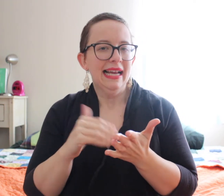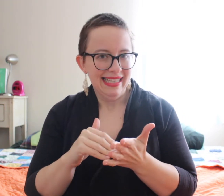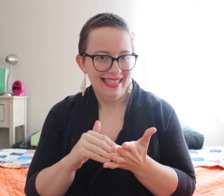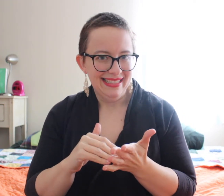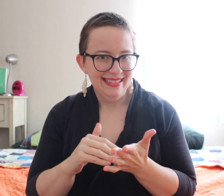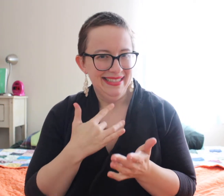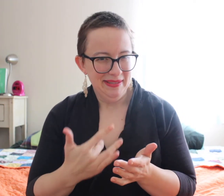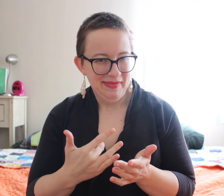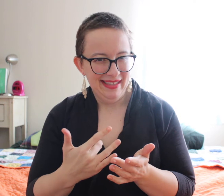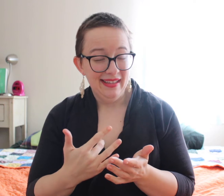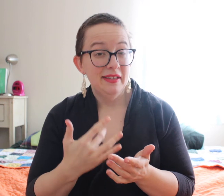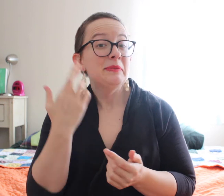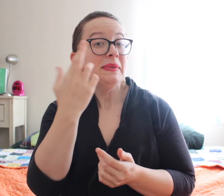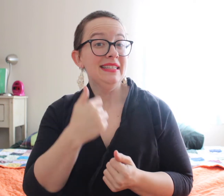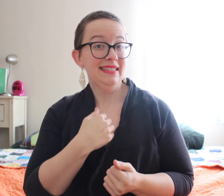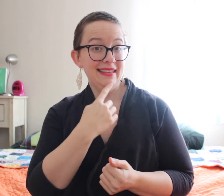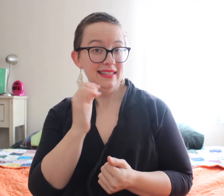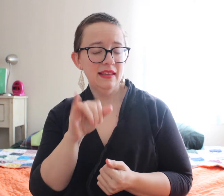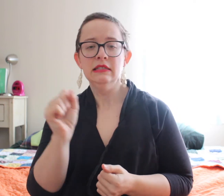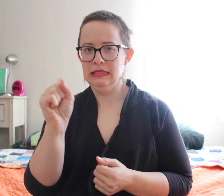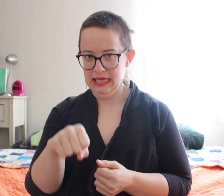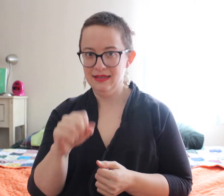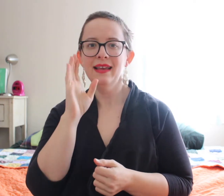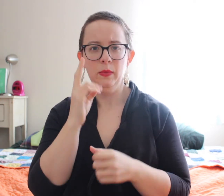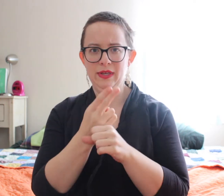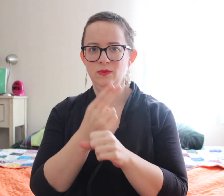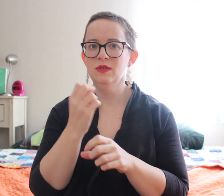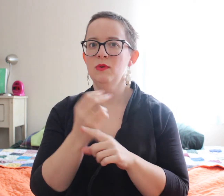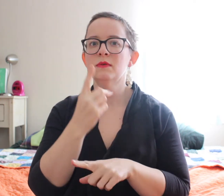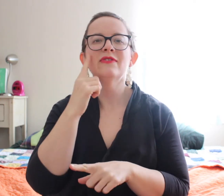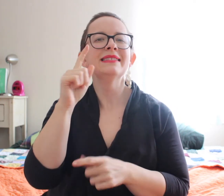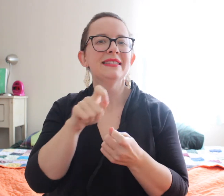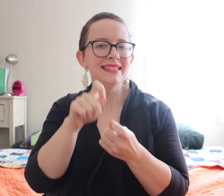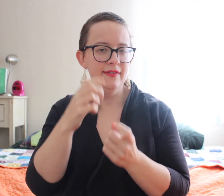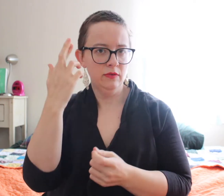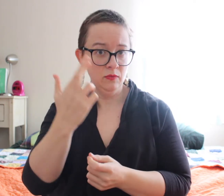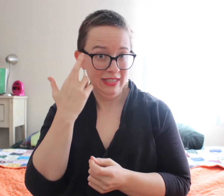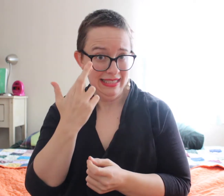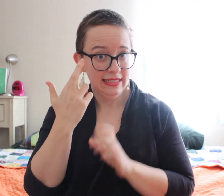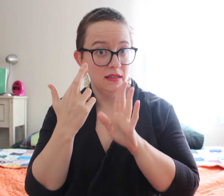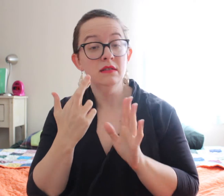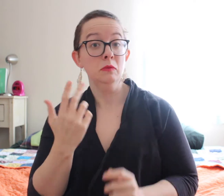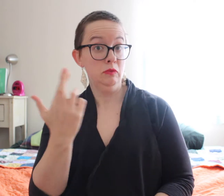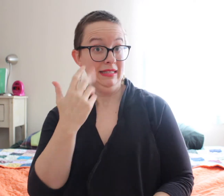again typically. The reason I say that is because yes I will use disposables for specific reasons.